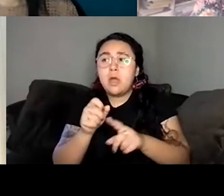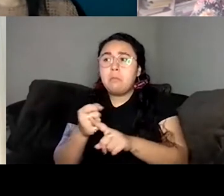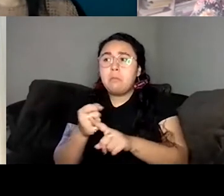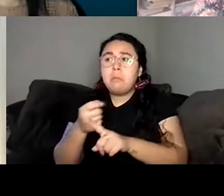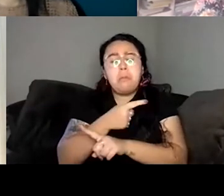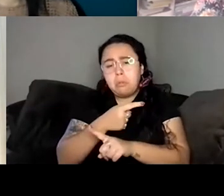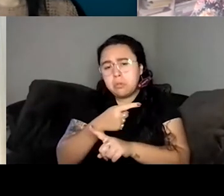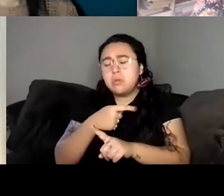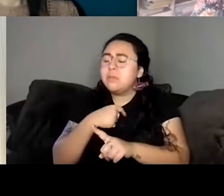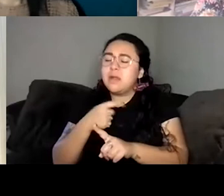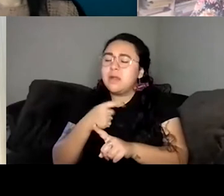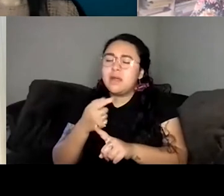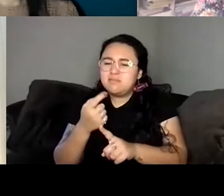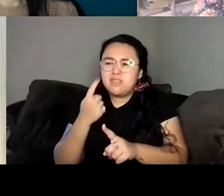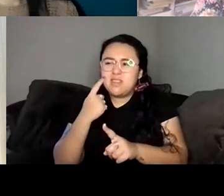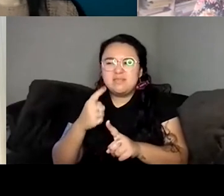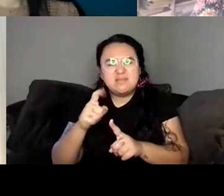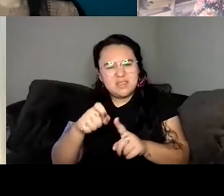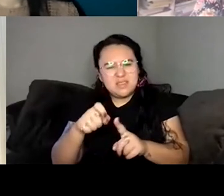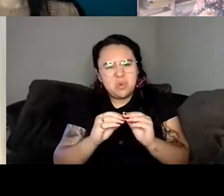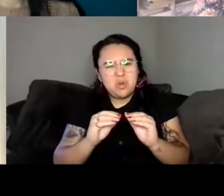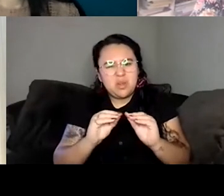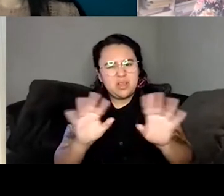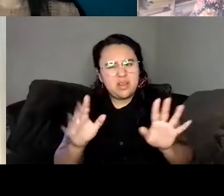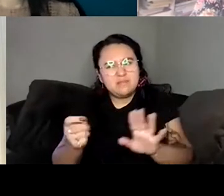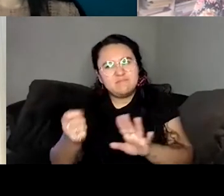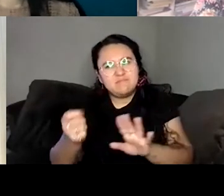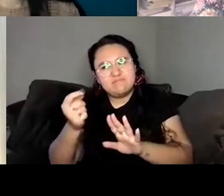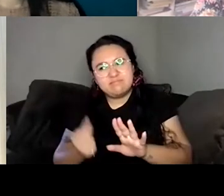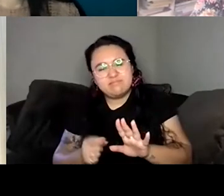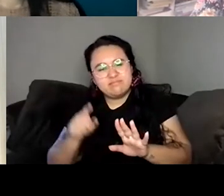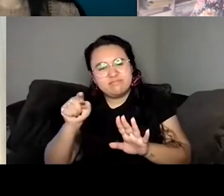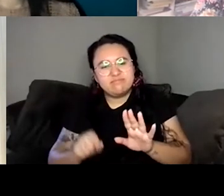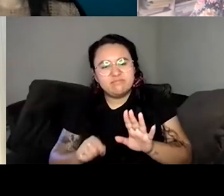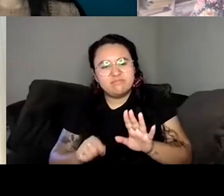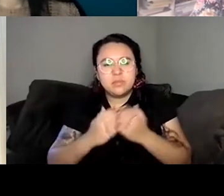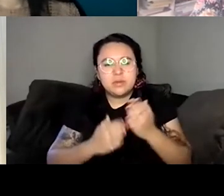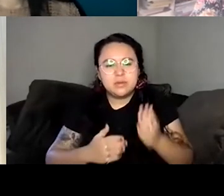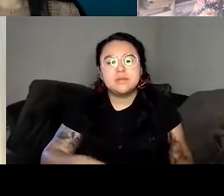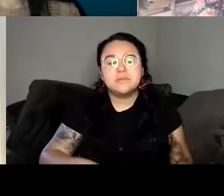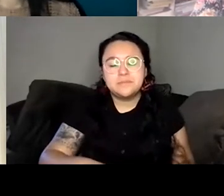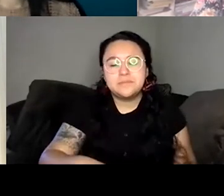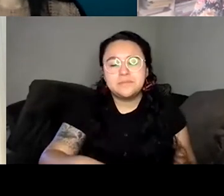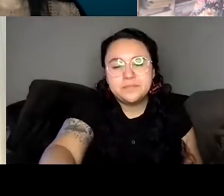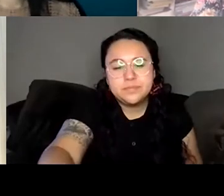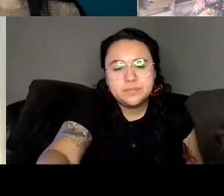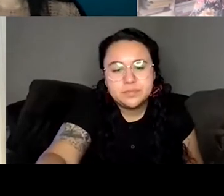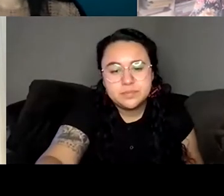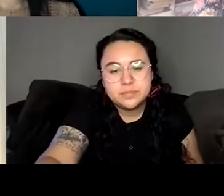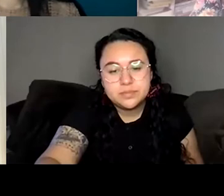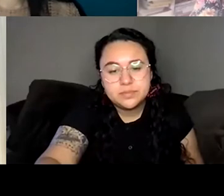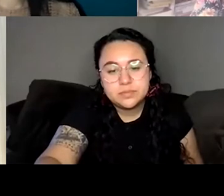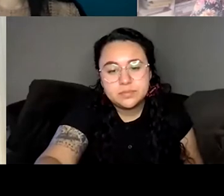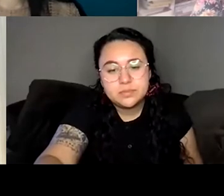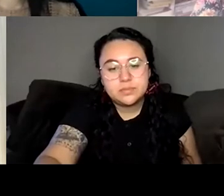Unknown Speaker Hi, Kyle.